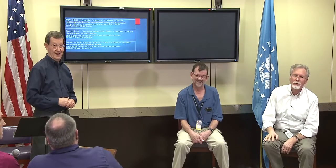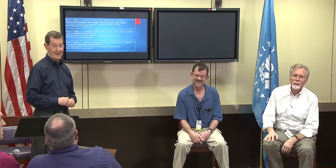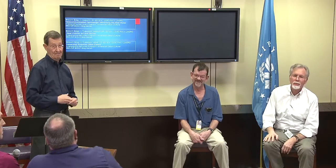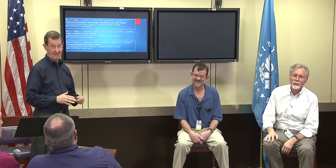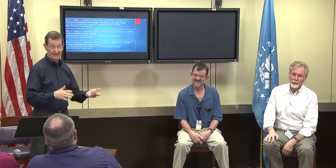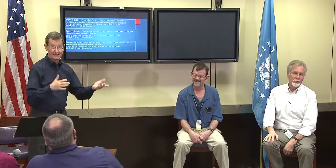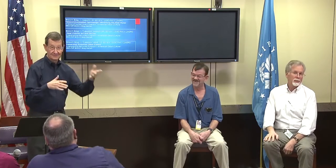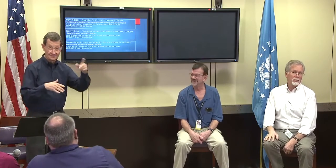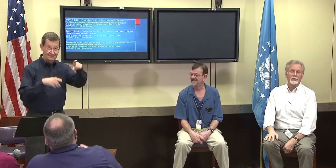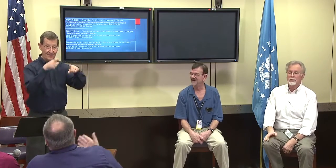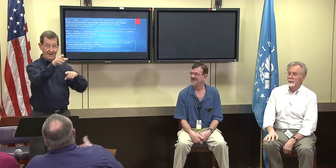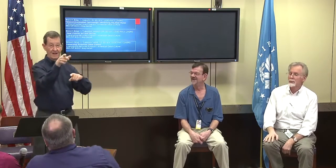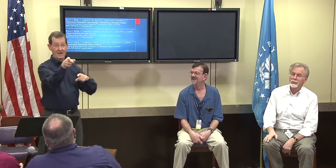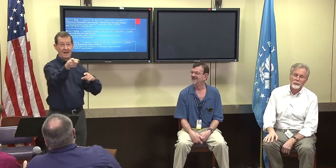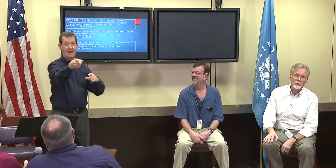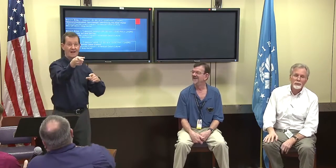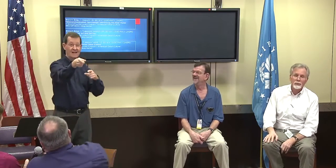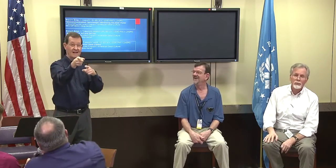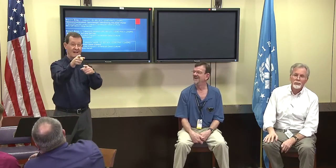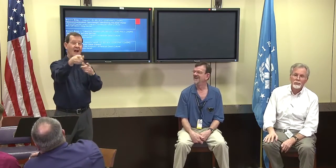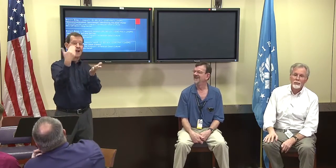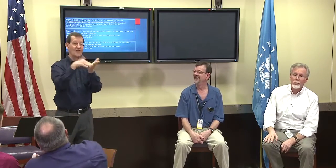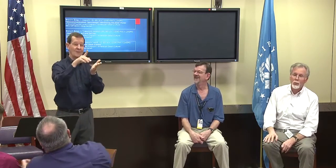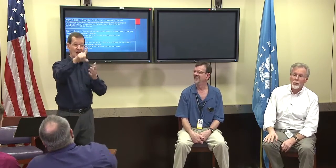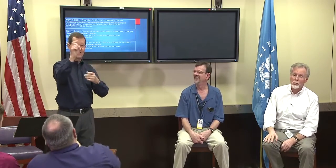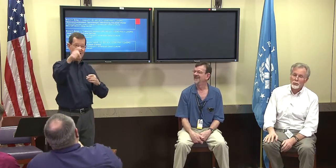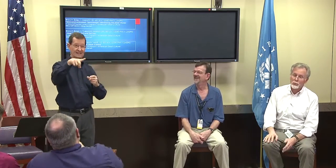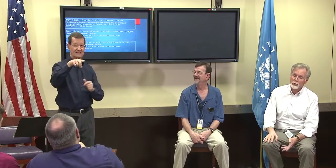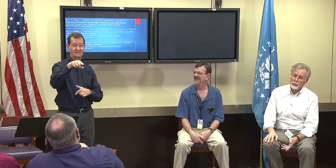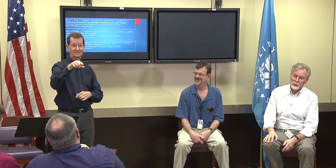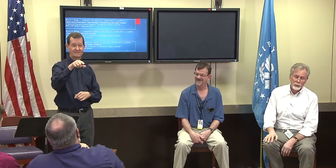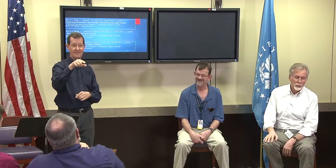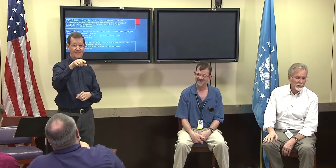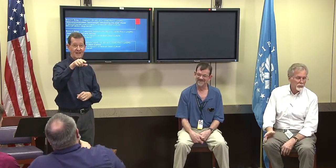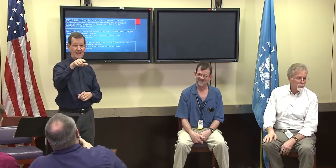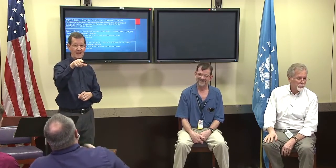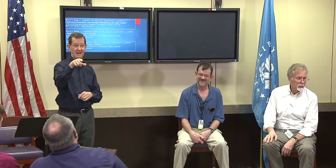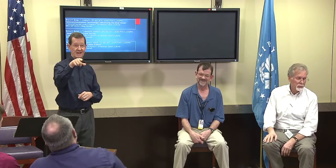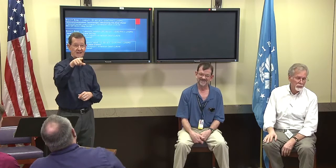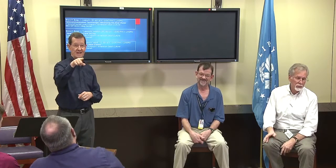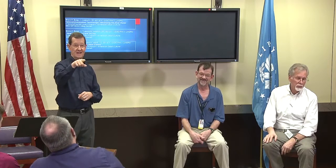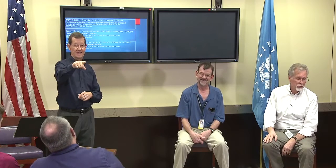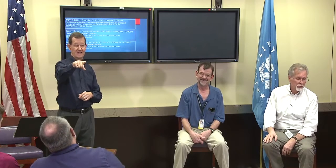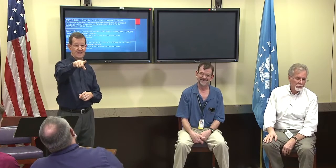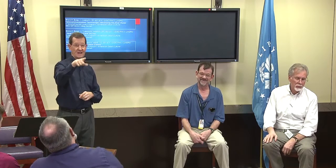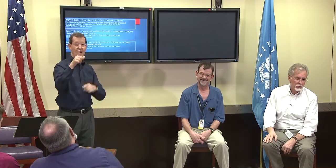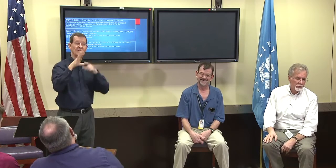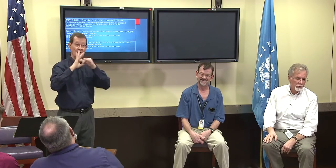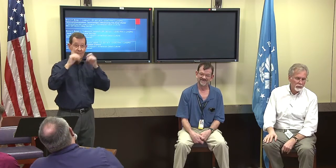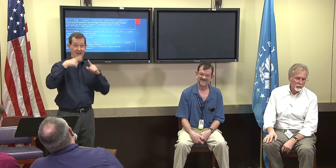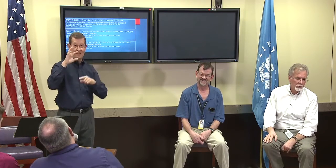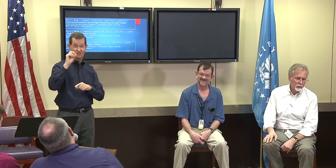Alex Richey: A question from the audience, let me repeat it.